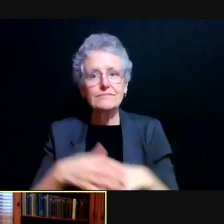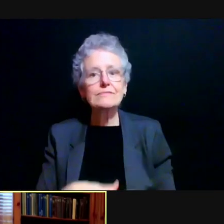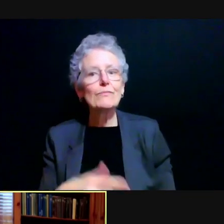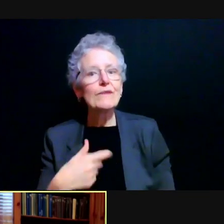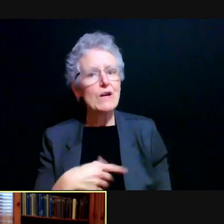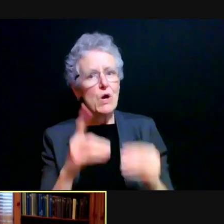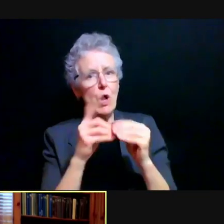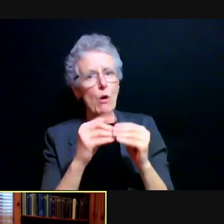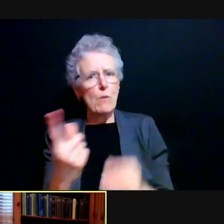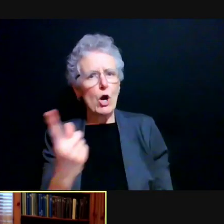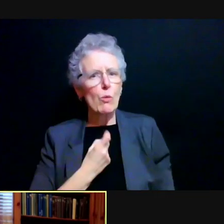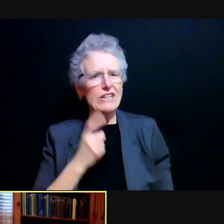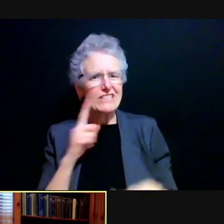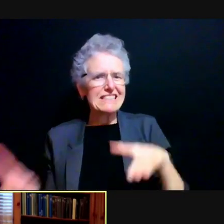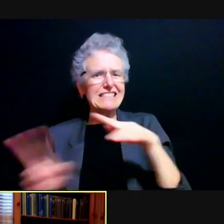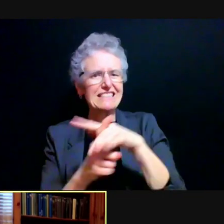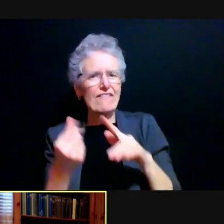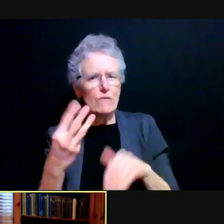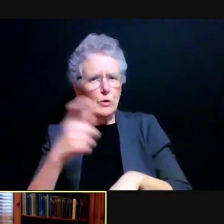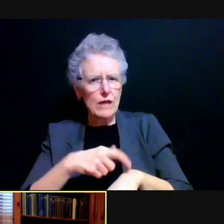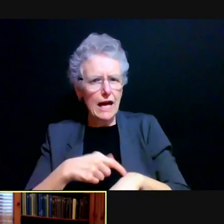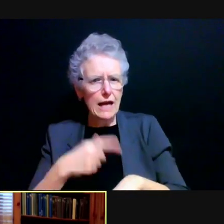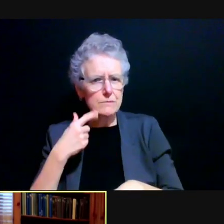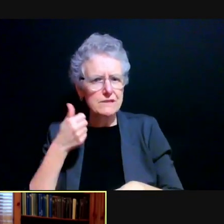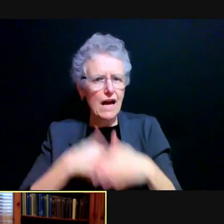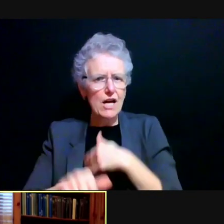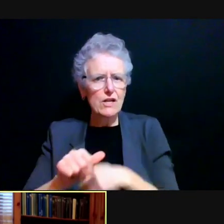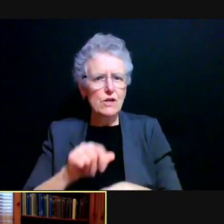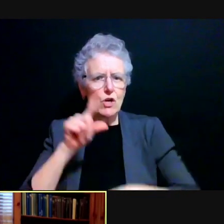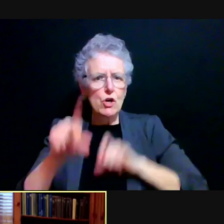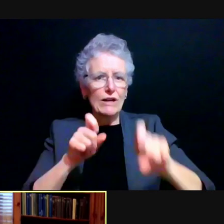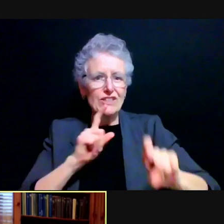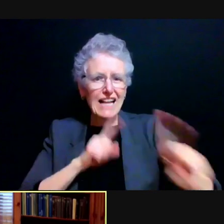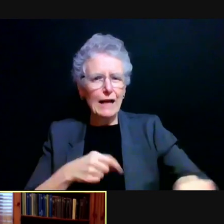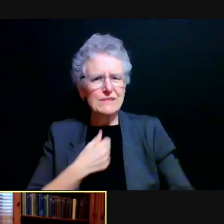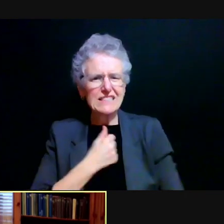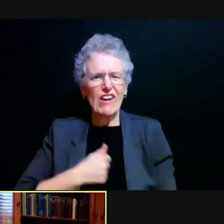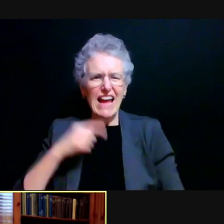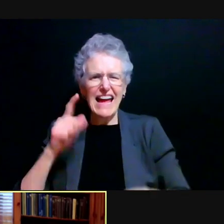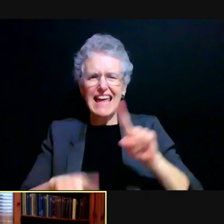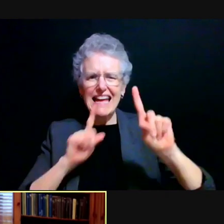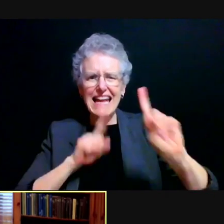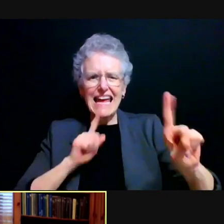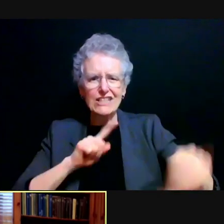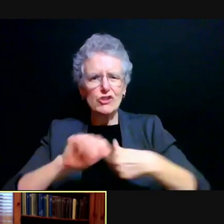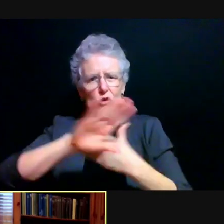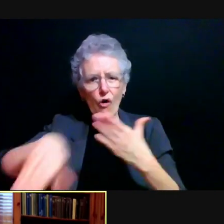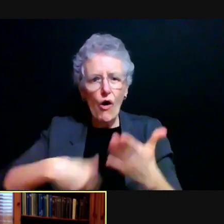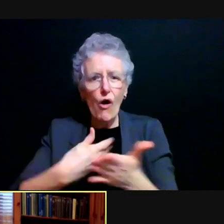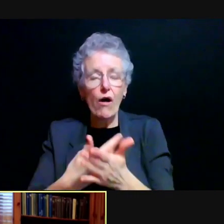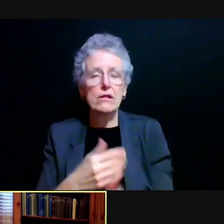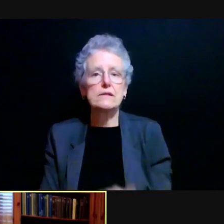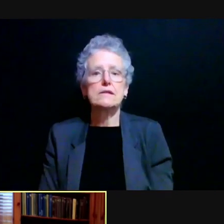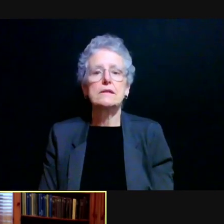I'll take one more question that came up a couple of times in the Q and A and I apologize for not being able to get to, all of these or more of these. It's about getting back to work.